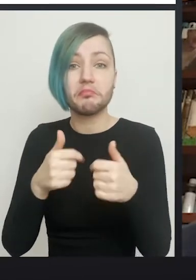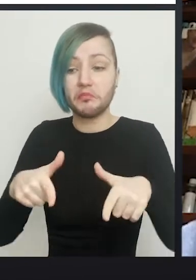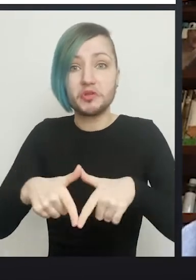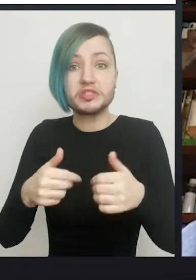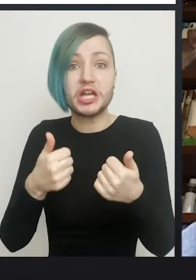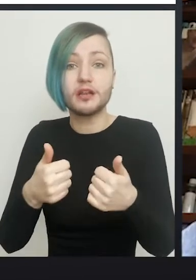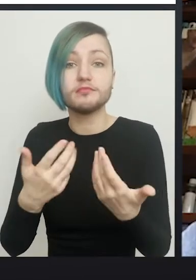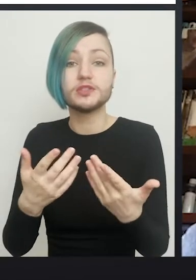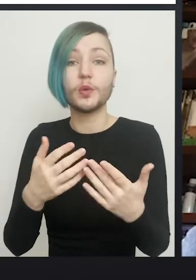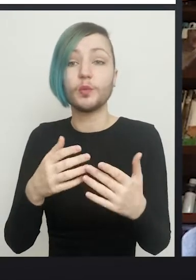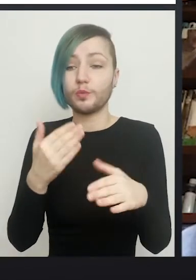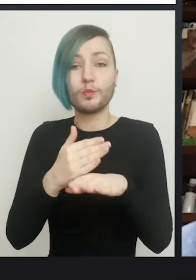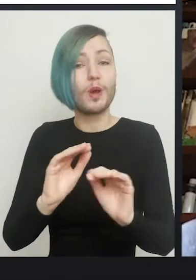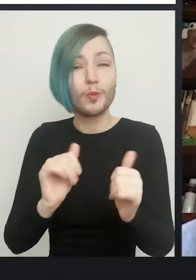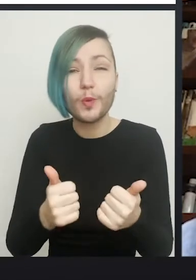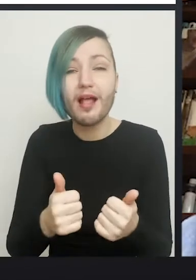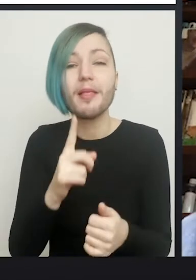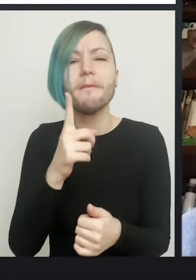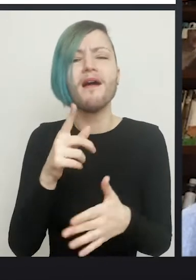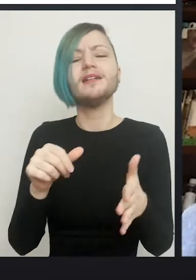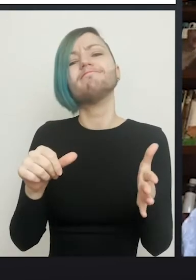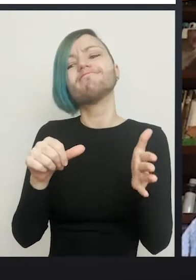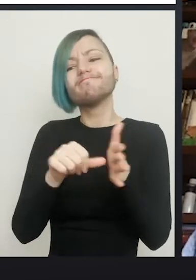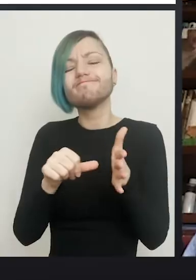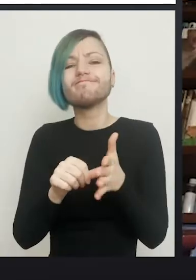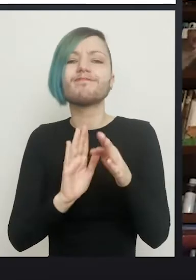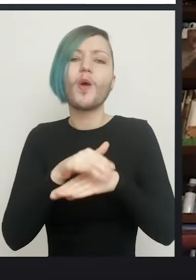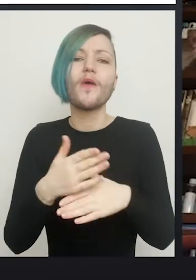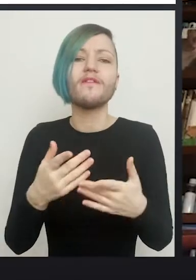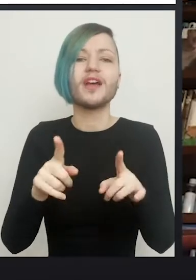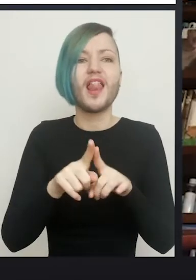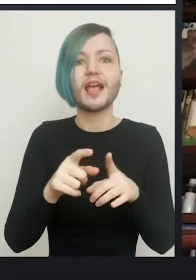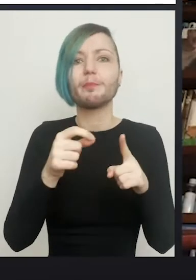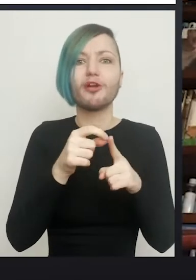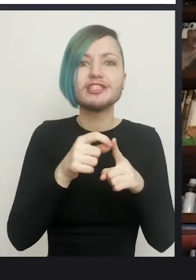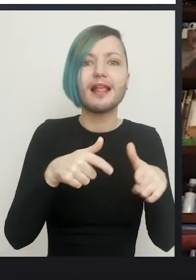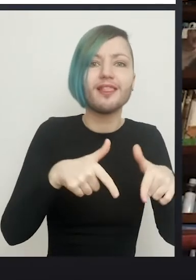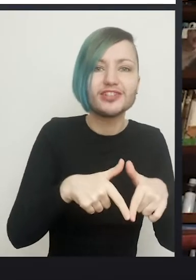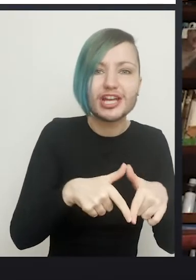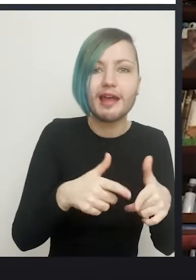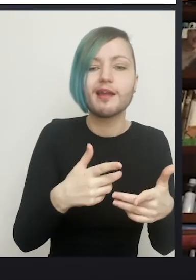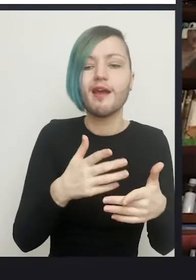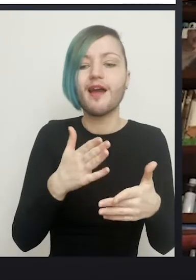The problem with doing things like peritoneal vaginas is that actually you will compromise